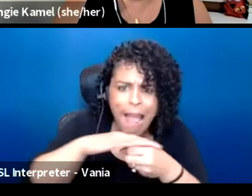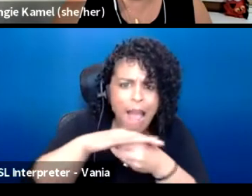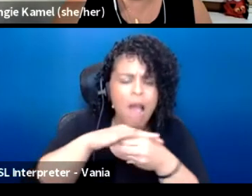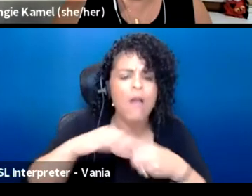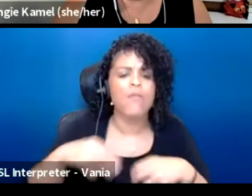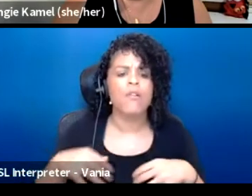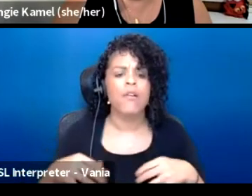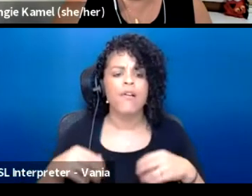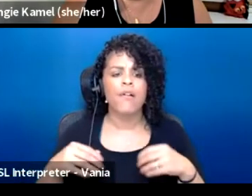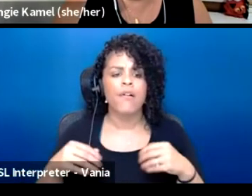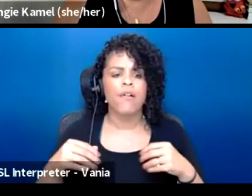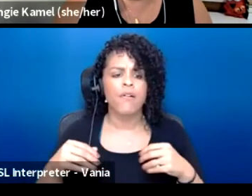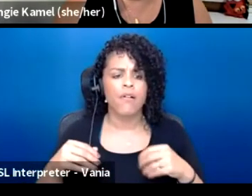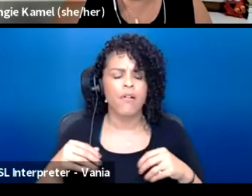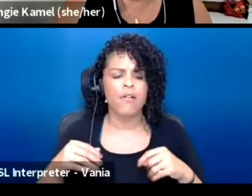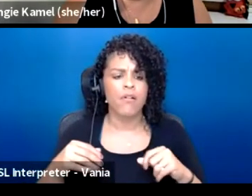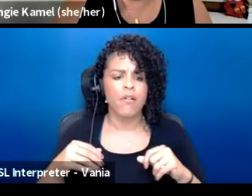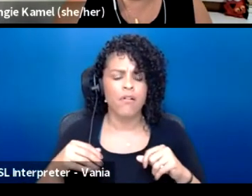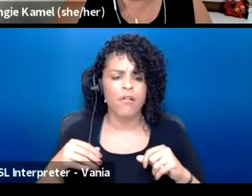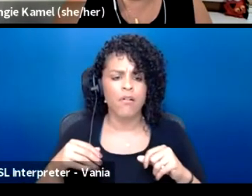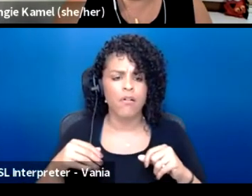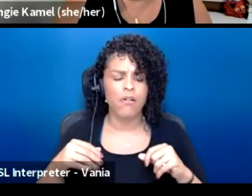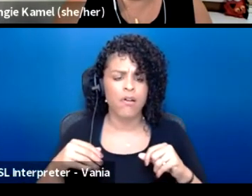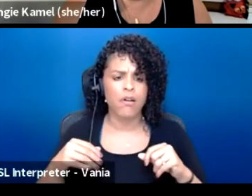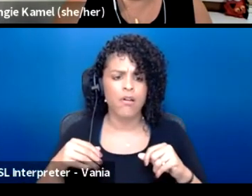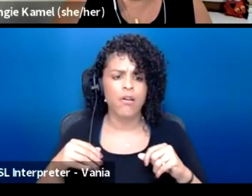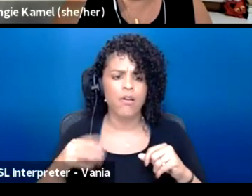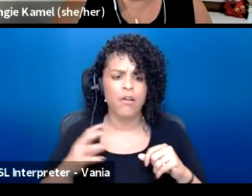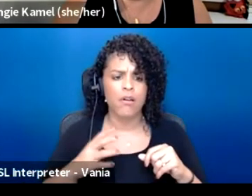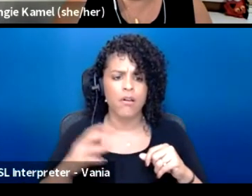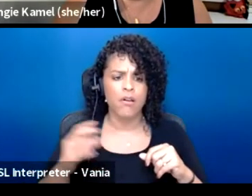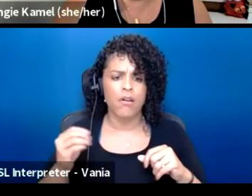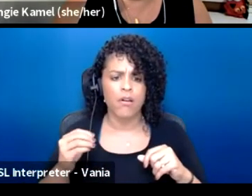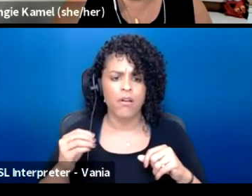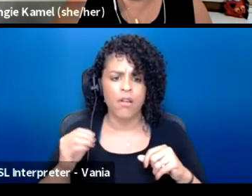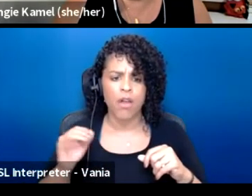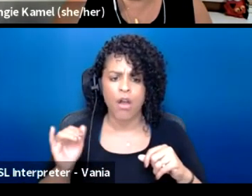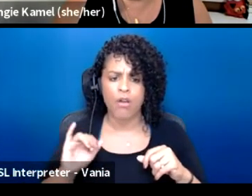And that also carries all across Washington state.